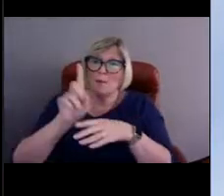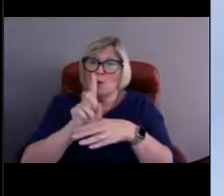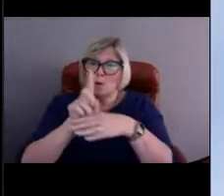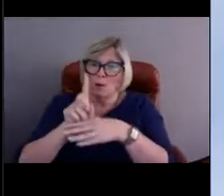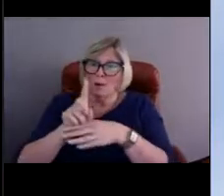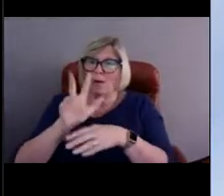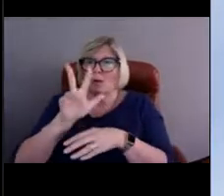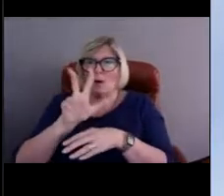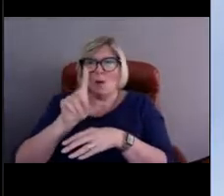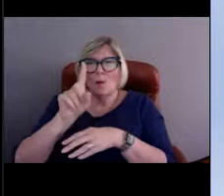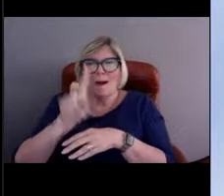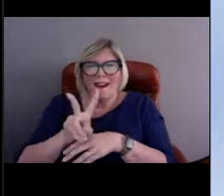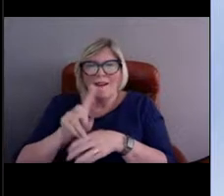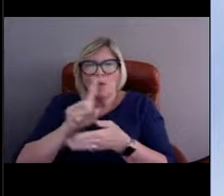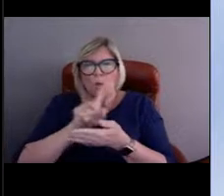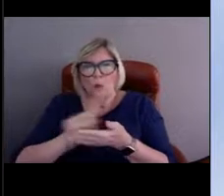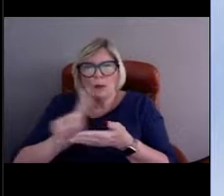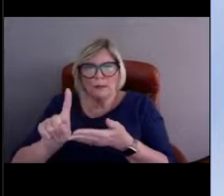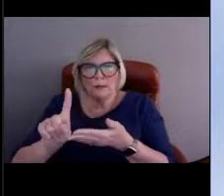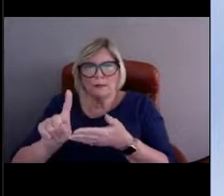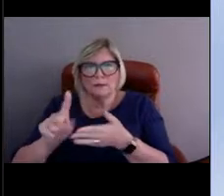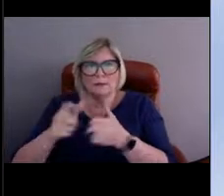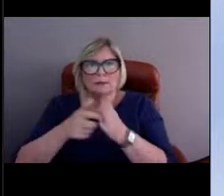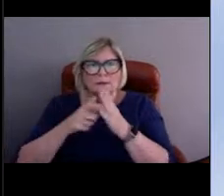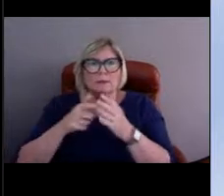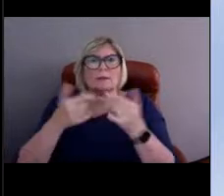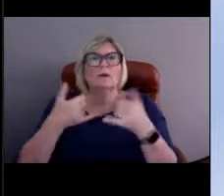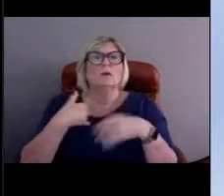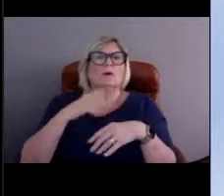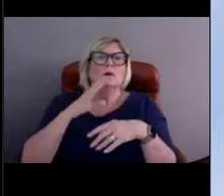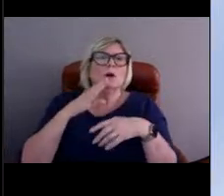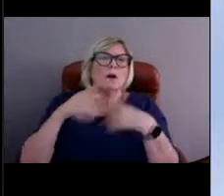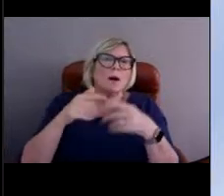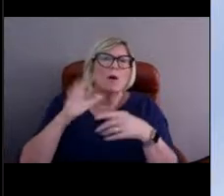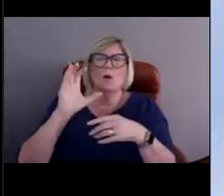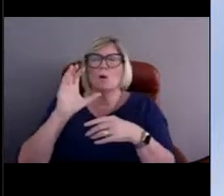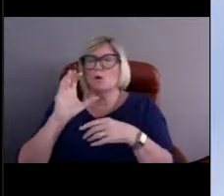Now we talked about putting these buoys in the water, and the Coast Guard helps us, we have technicians on these ships,